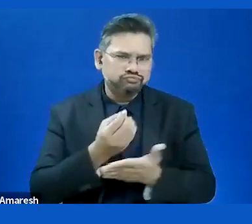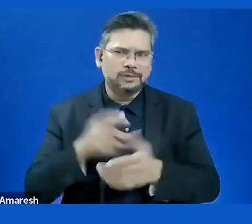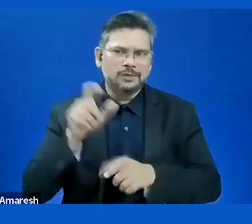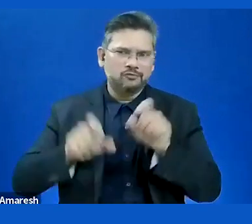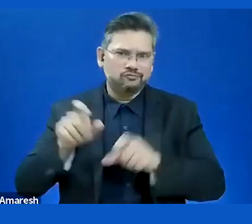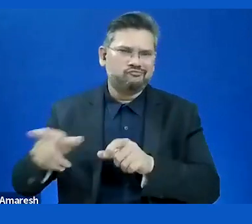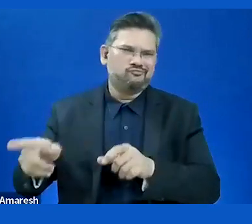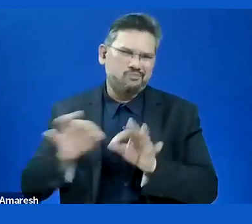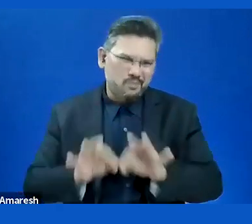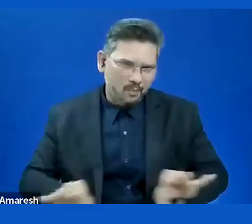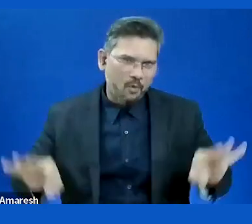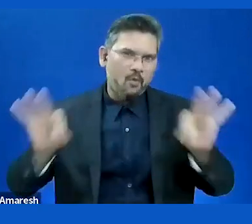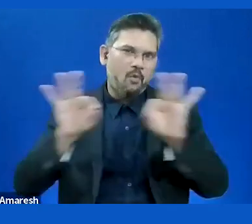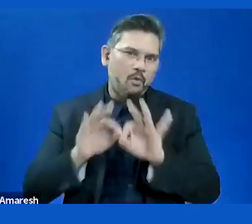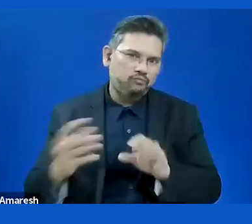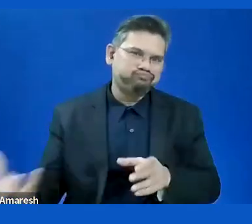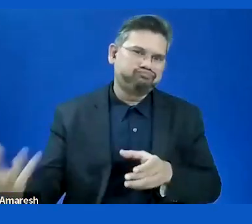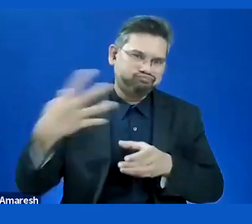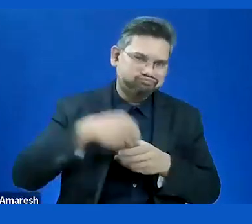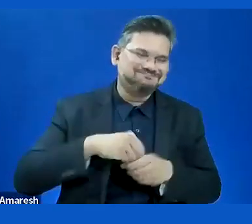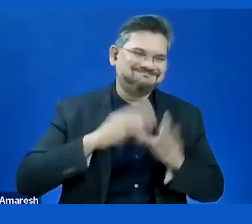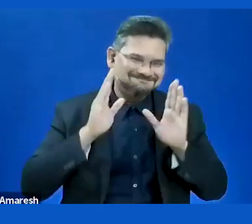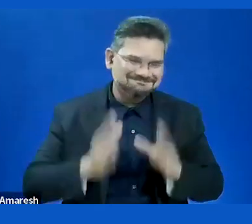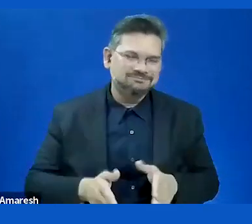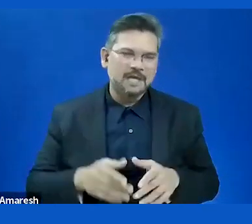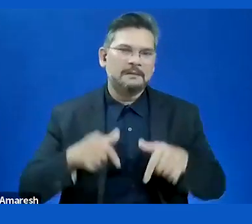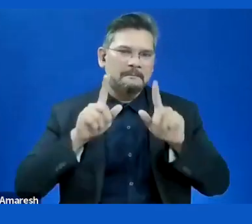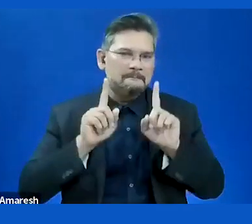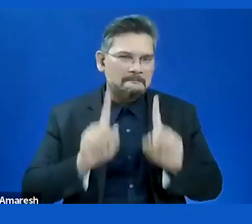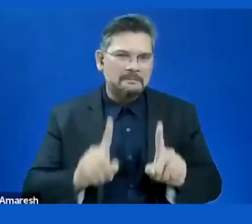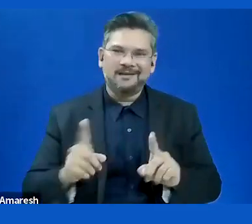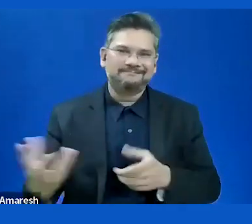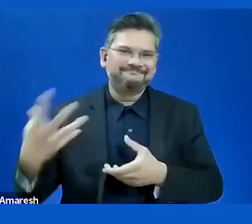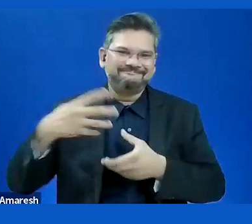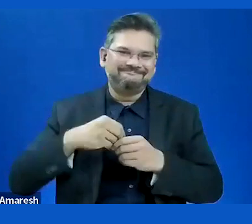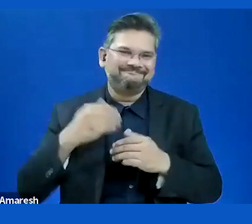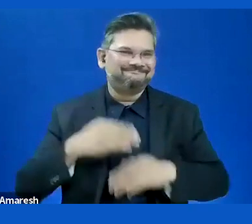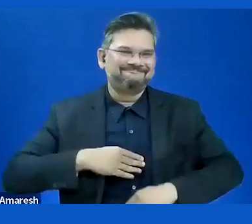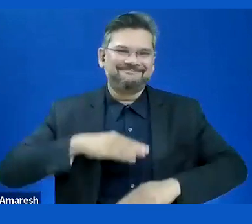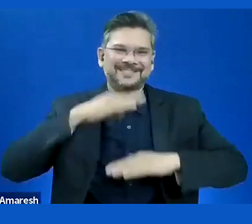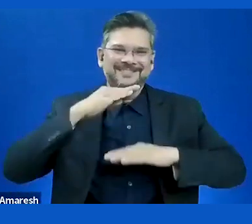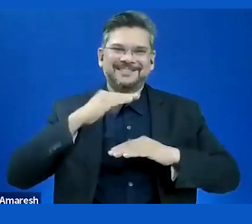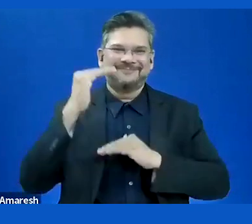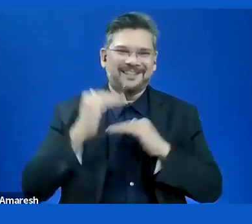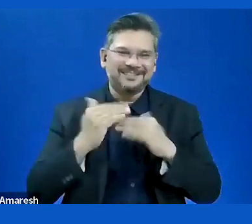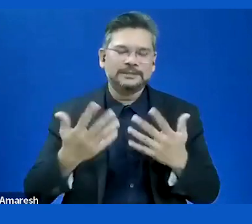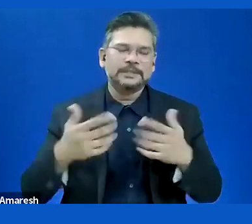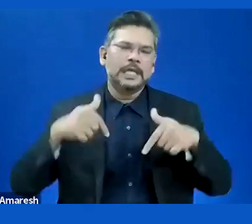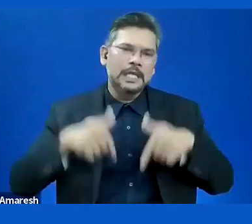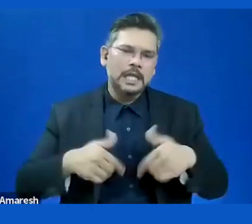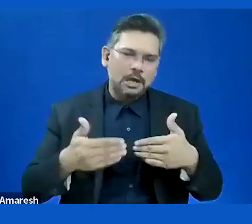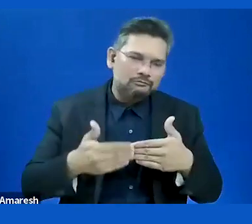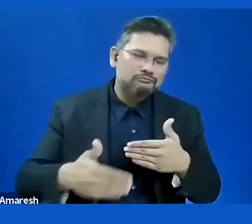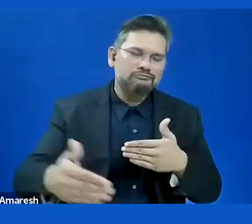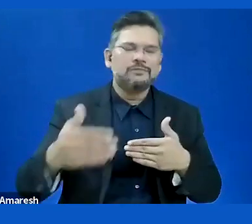is the golden solution here from you? You have one minute to solve the problem. I'm sorry.